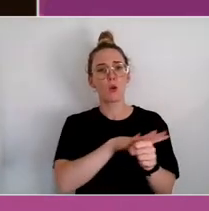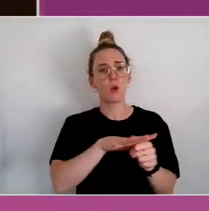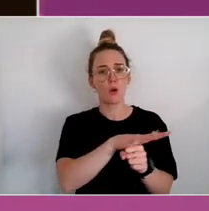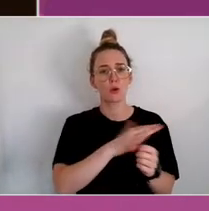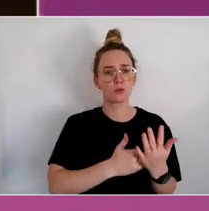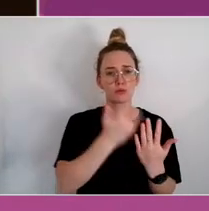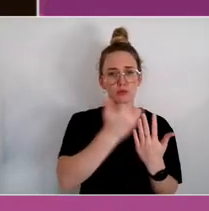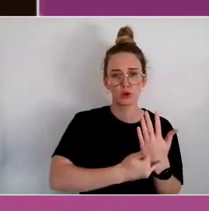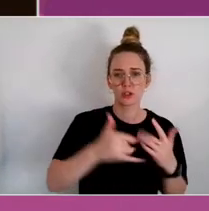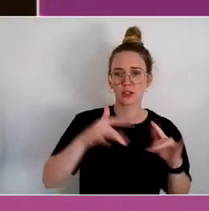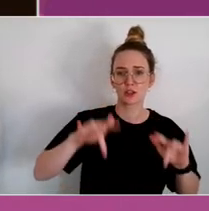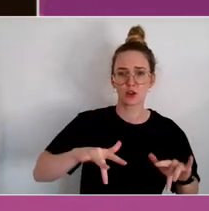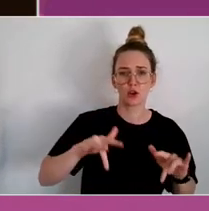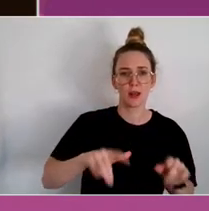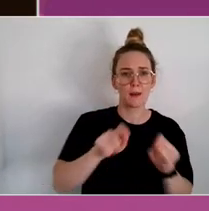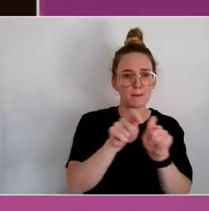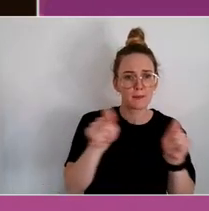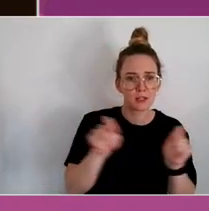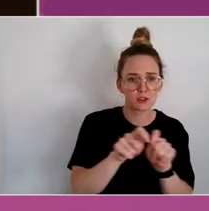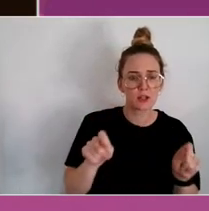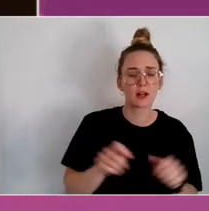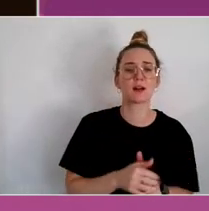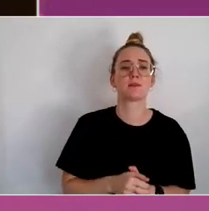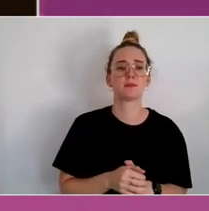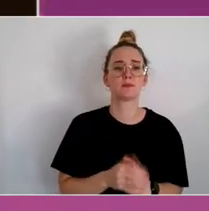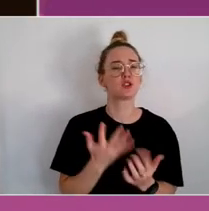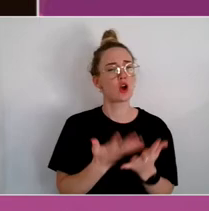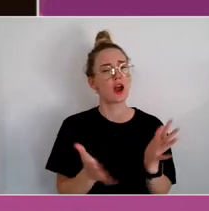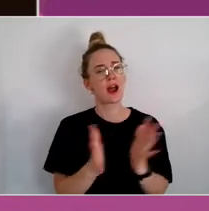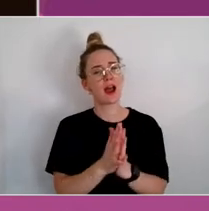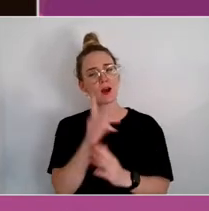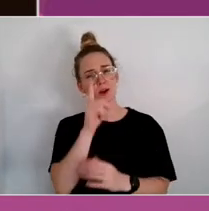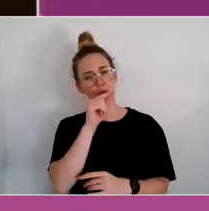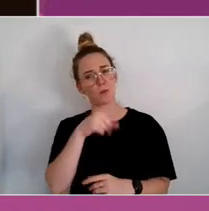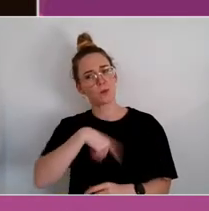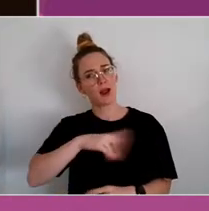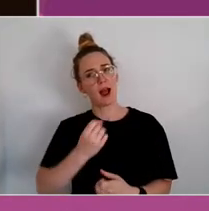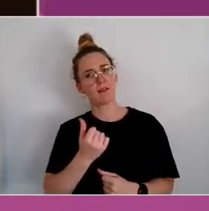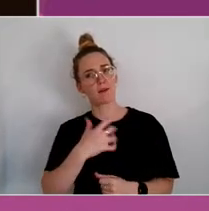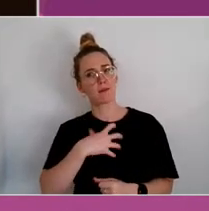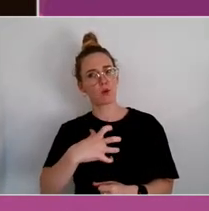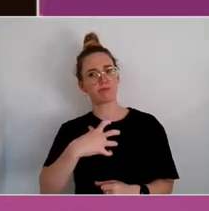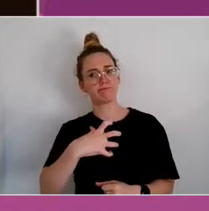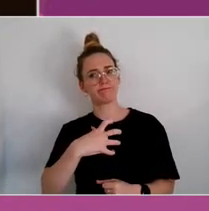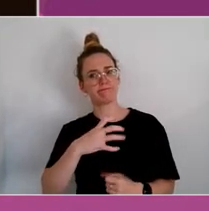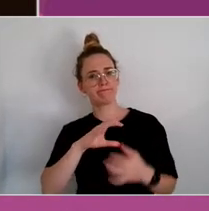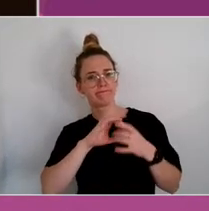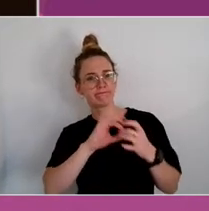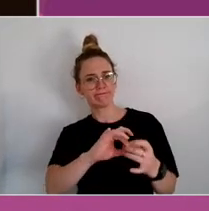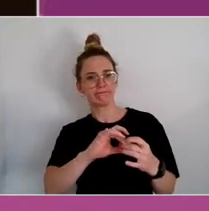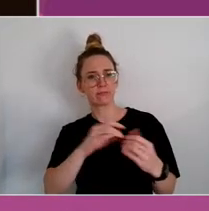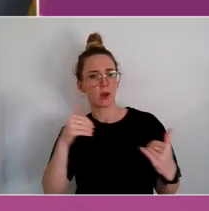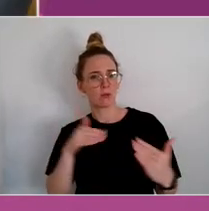How may we have a more joined up approach to connect various local projects to share learnings and demonstrate meaningful outcomes?